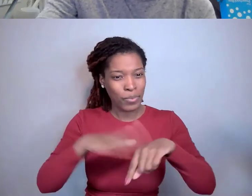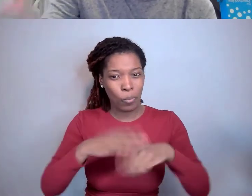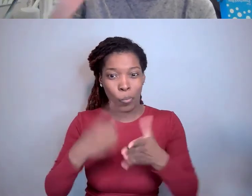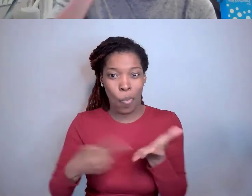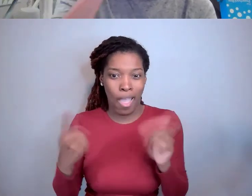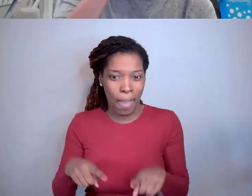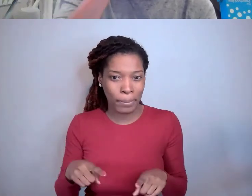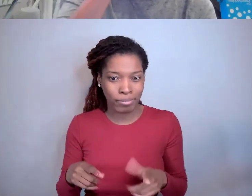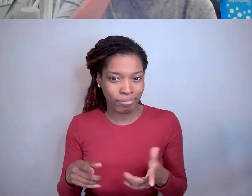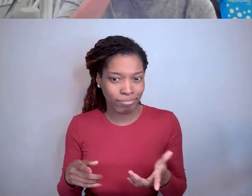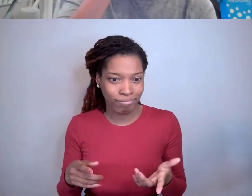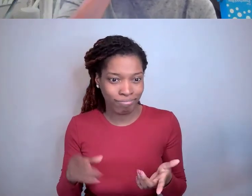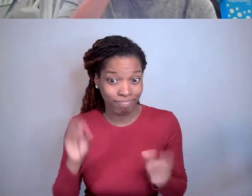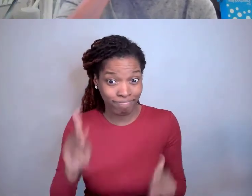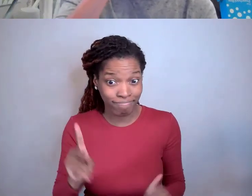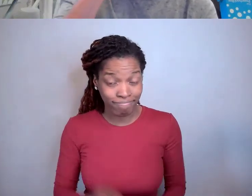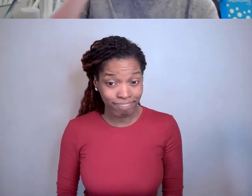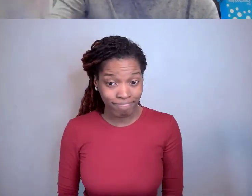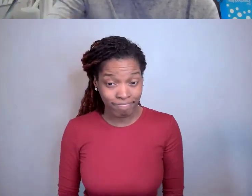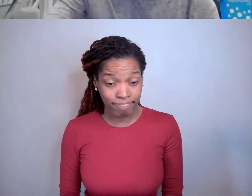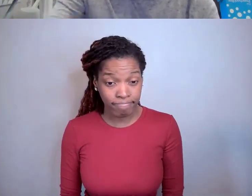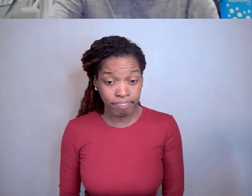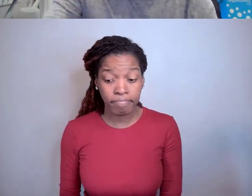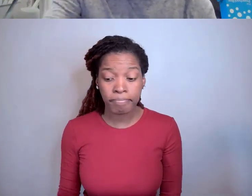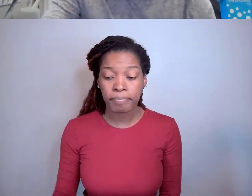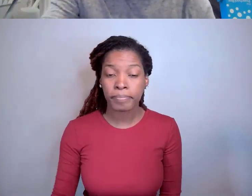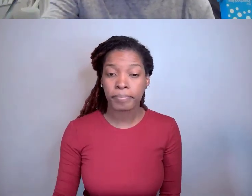Okay? So you would ...